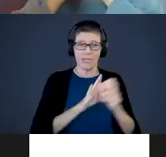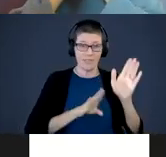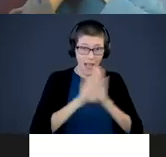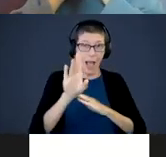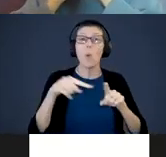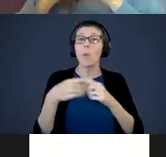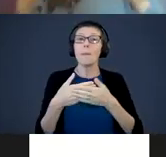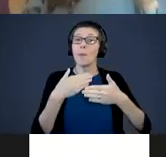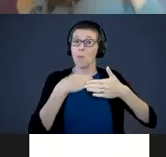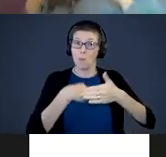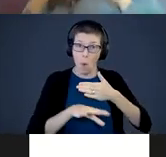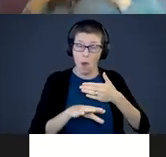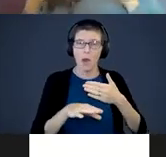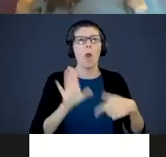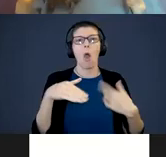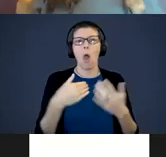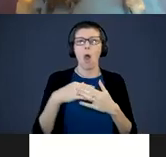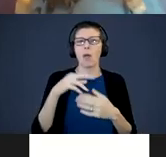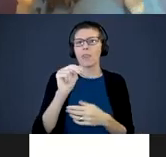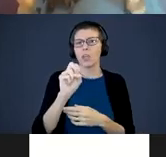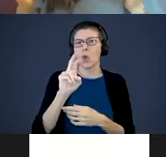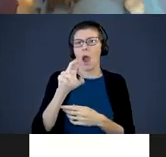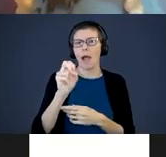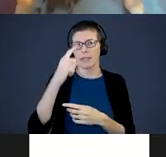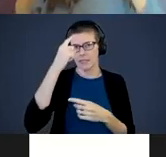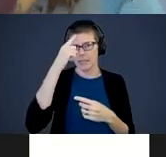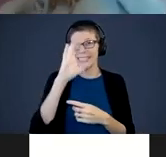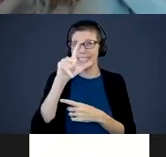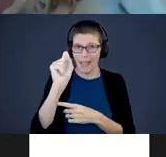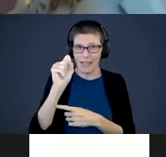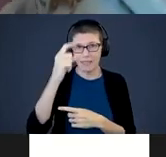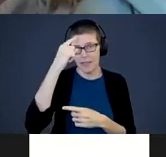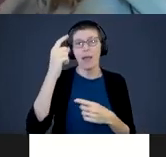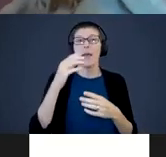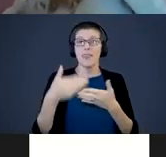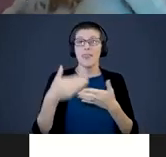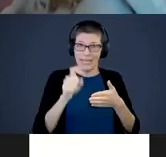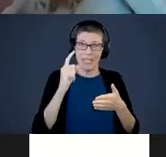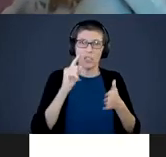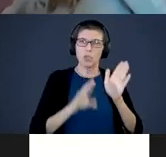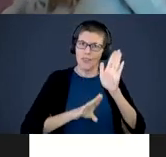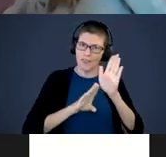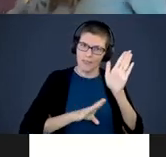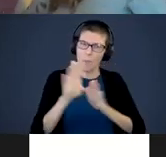all those neurons or cells that the baby needs to develop a fully functioning brain,